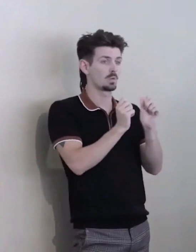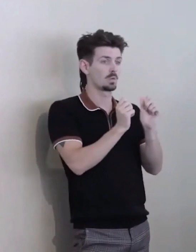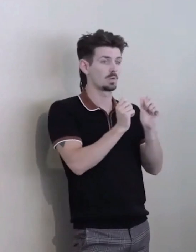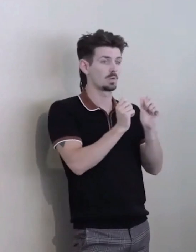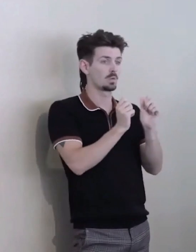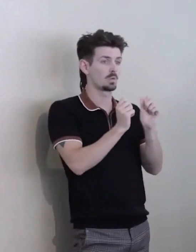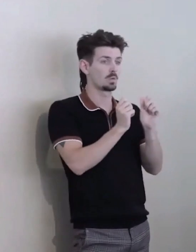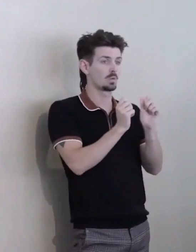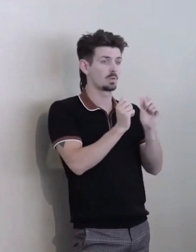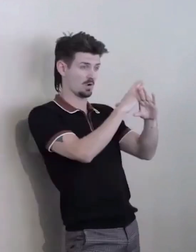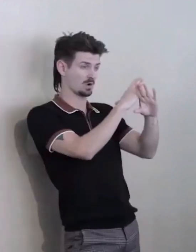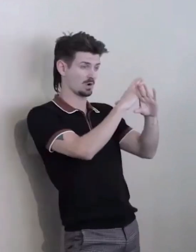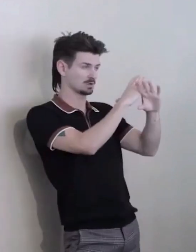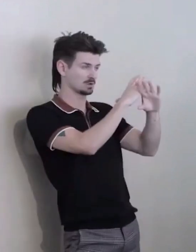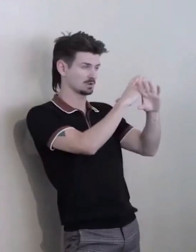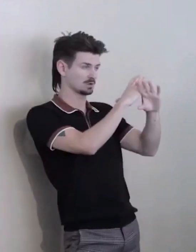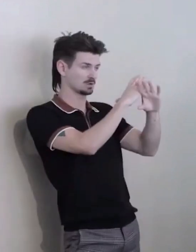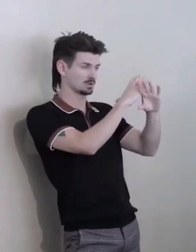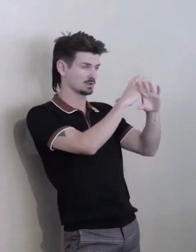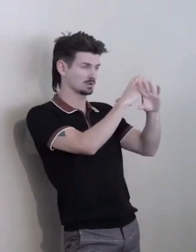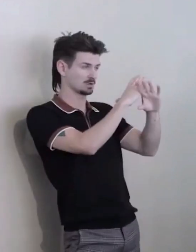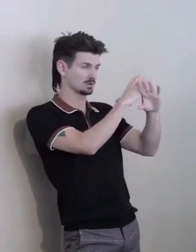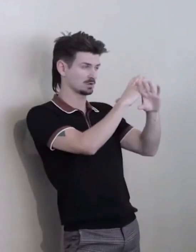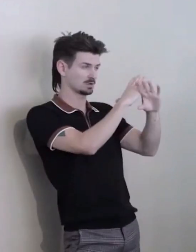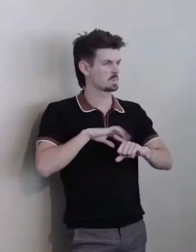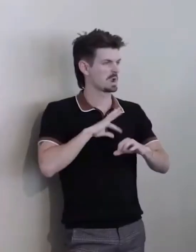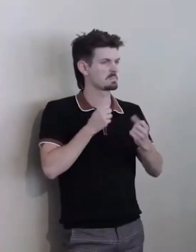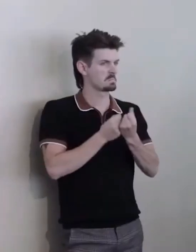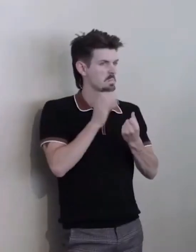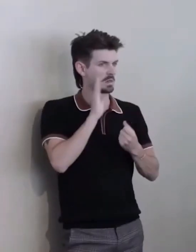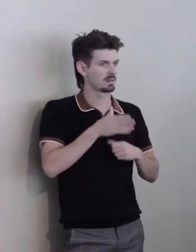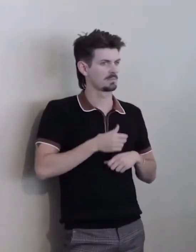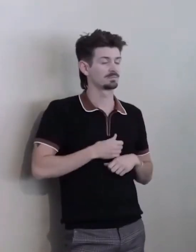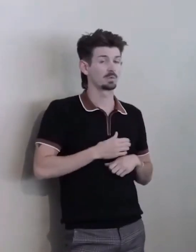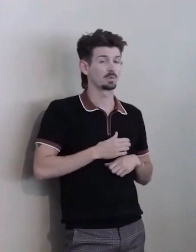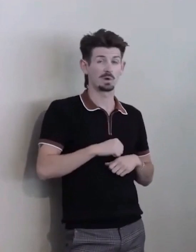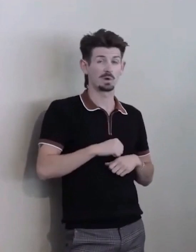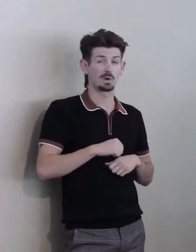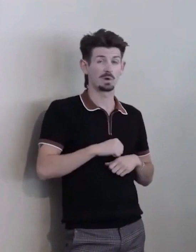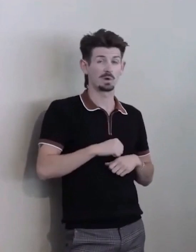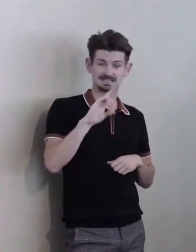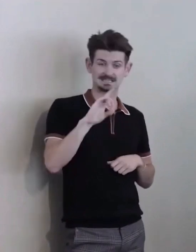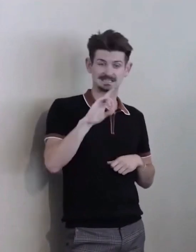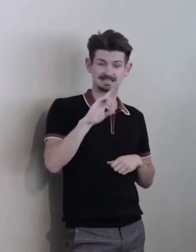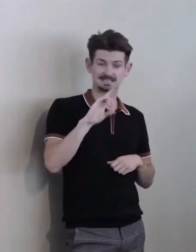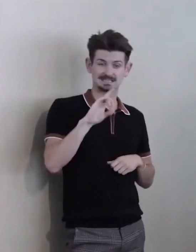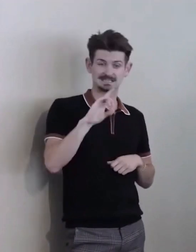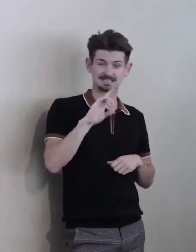And we are proud that CCDC... Is as large as we have ever seen.